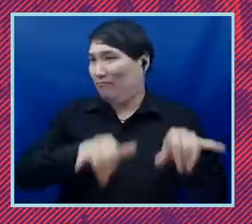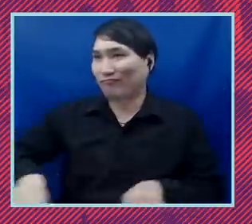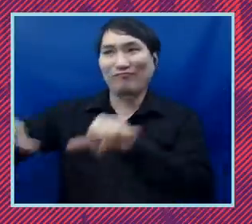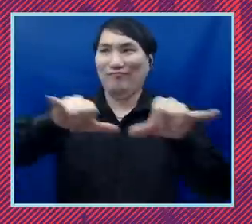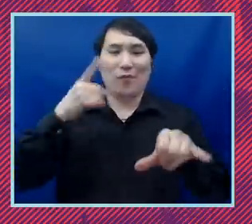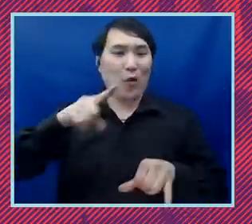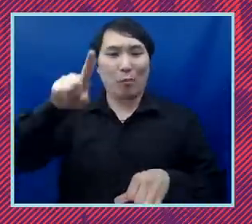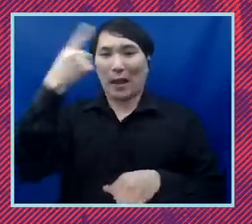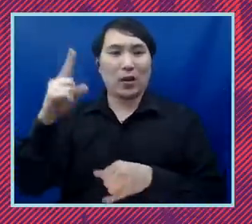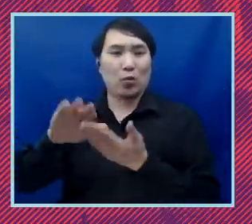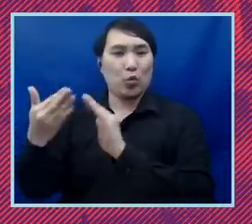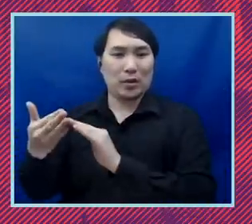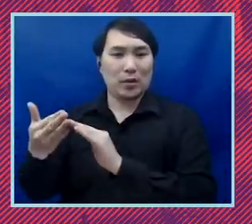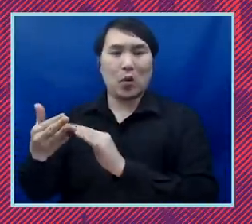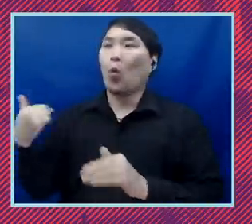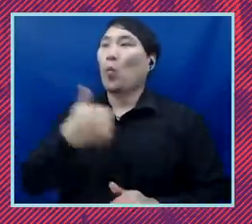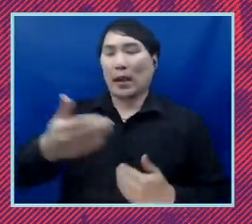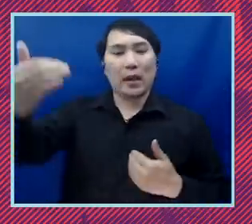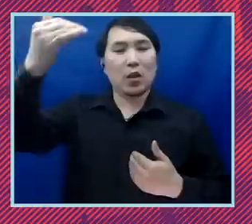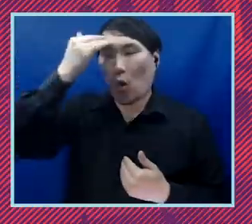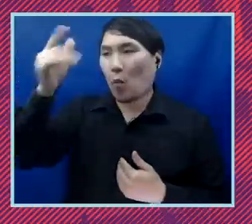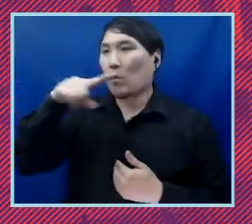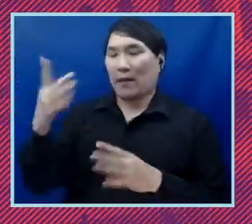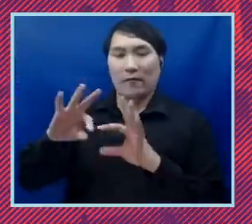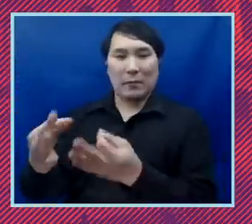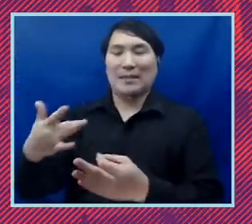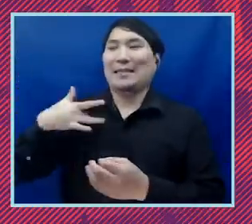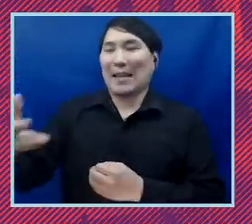that black families have had difficulty accruing debt because of policies like redlining